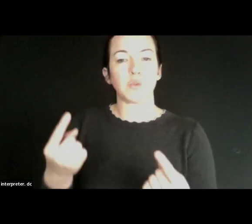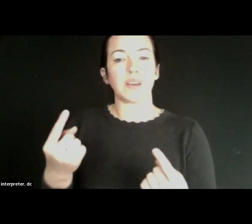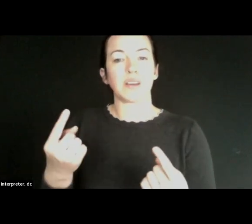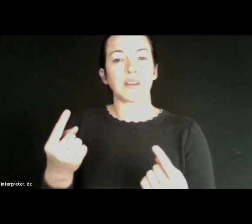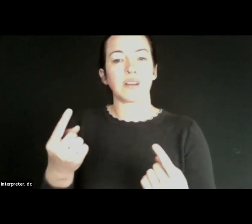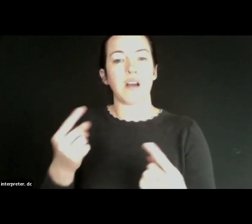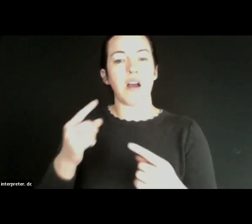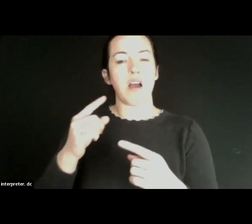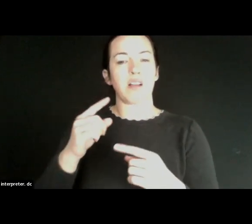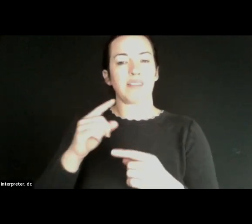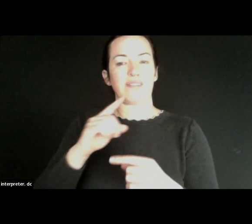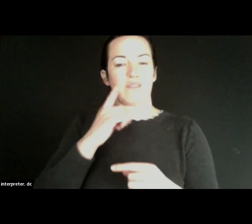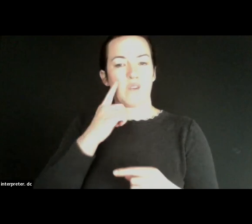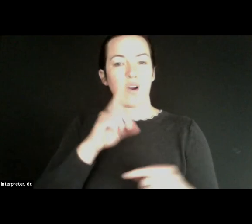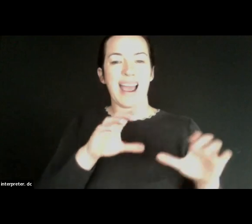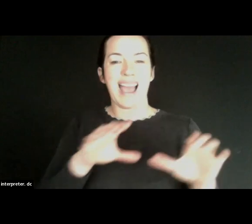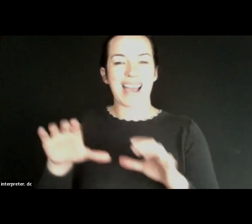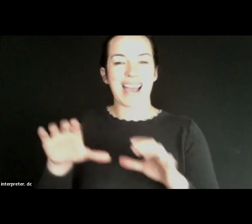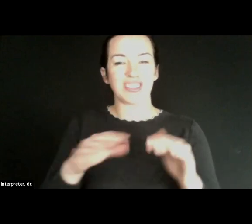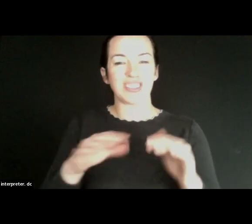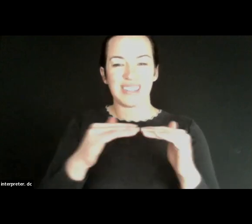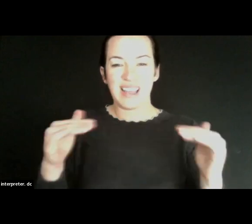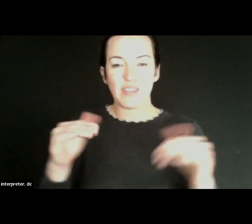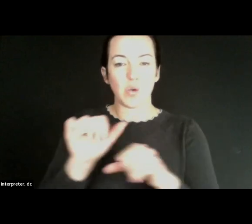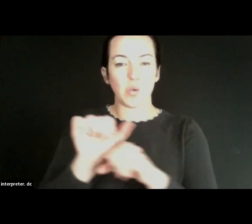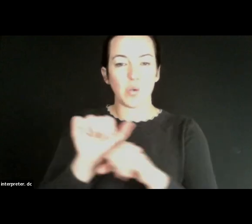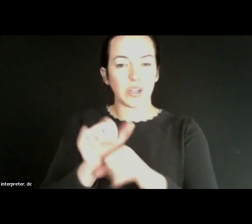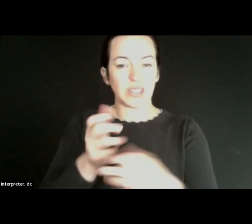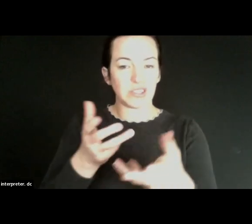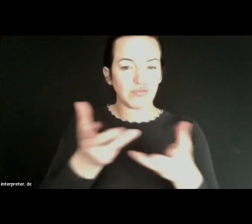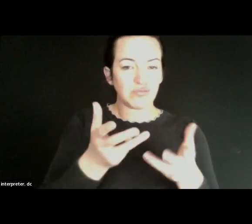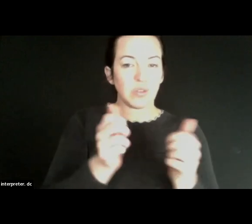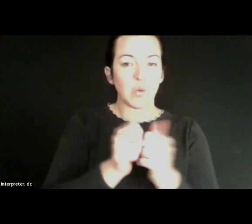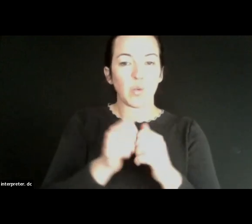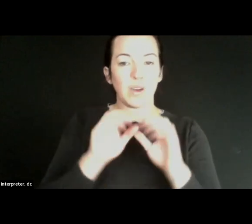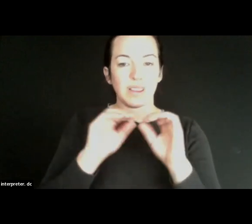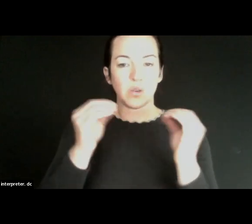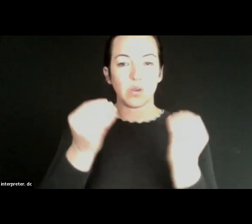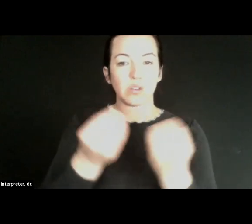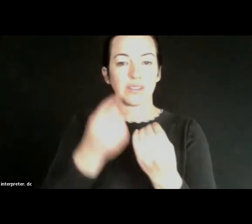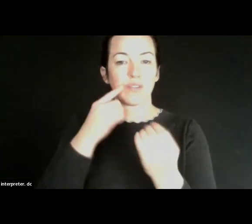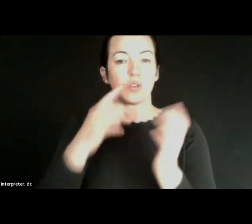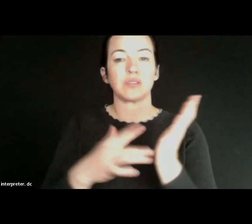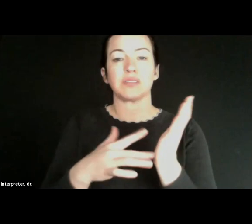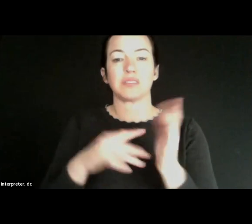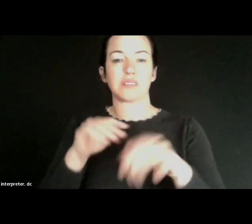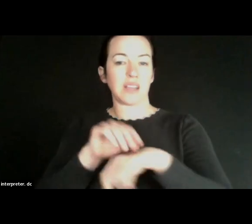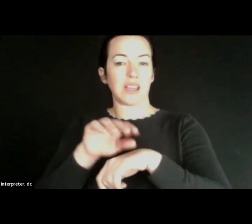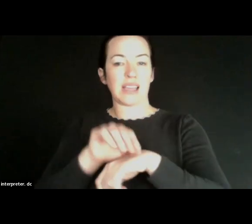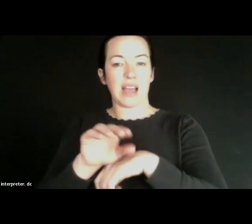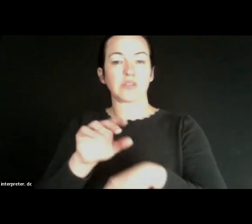on that connection level is working in partnership with organizations of the is doing tech support,